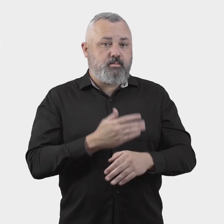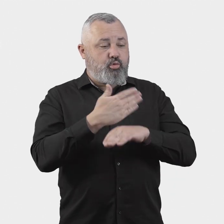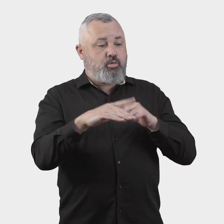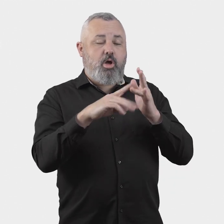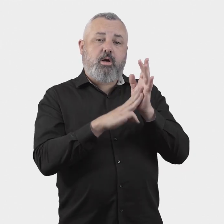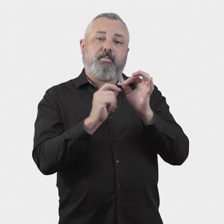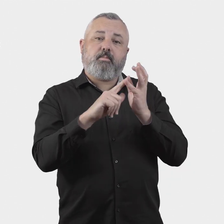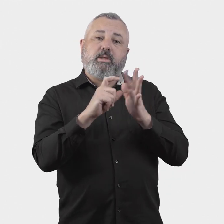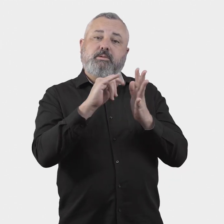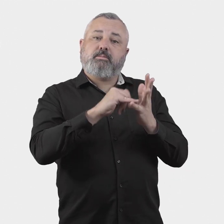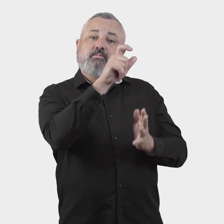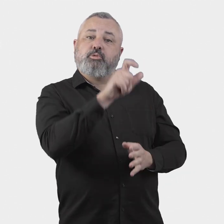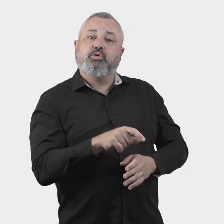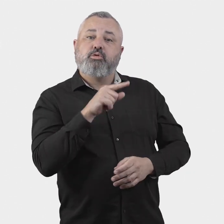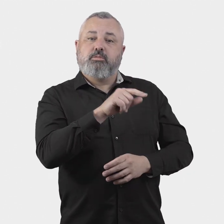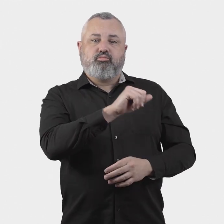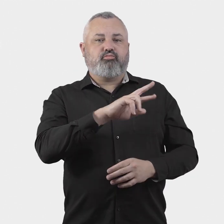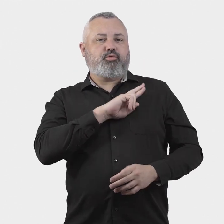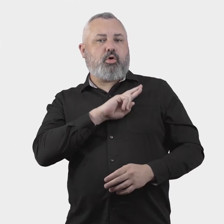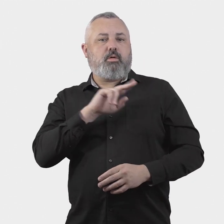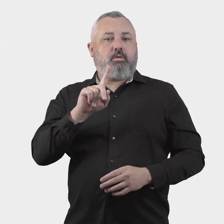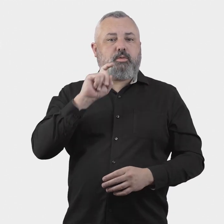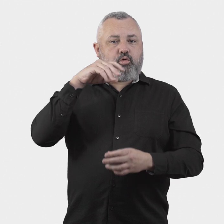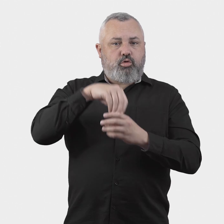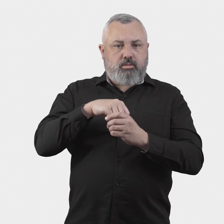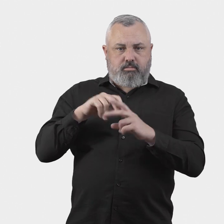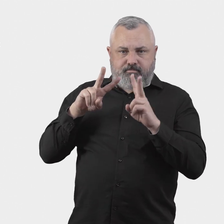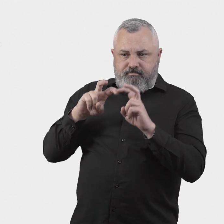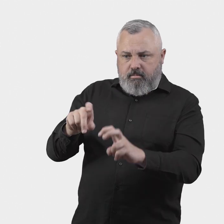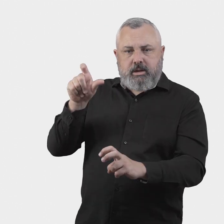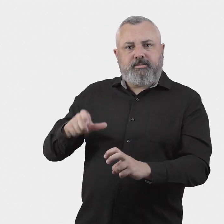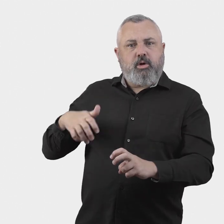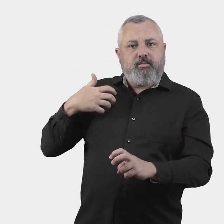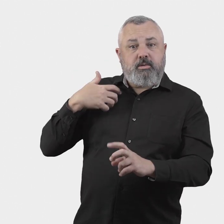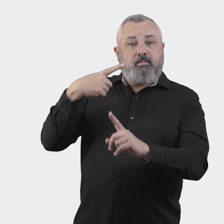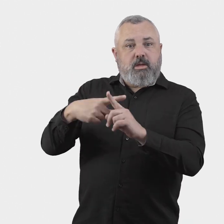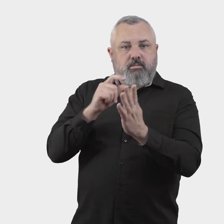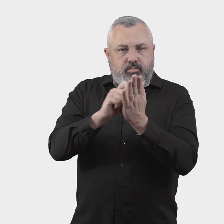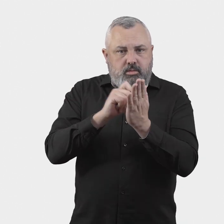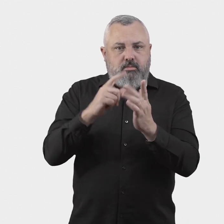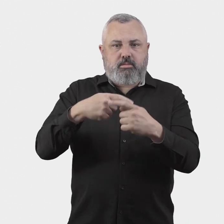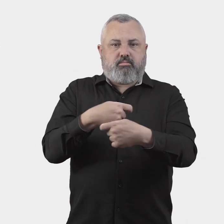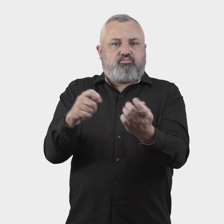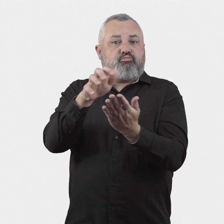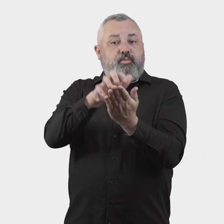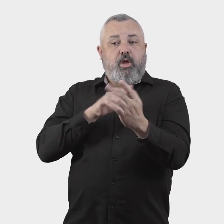To acquit its roles in investigating customer complaints and reporting on the conduct of the aviation industry,